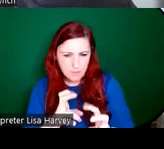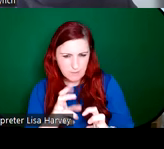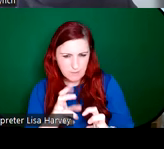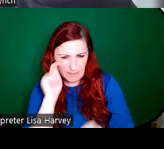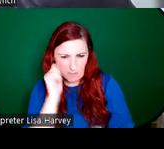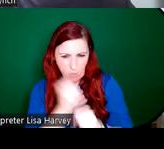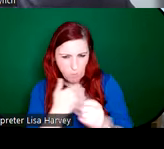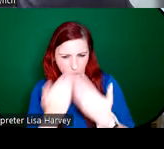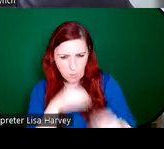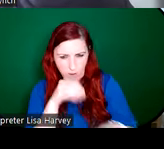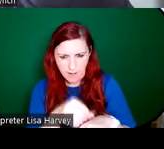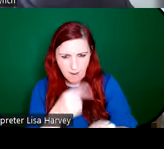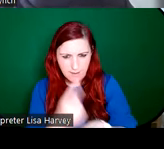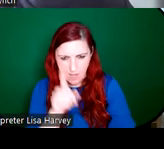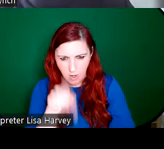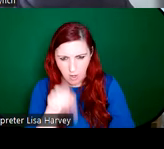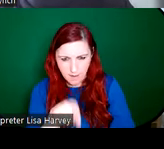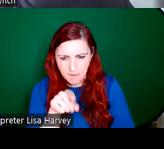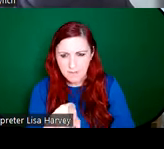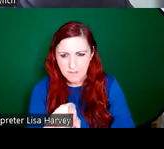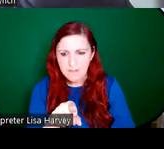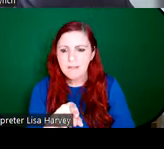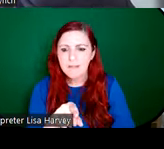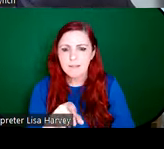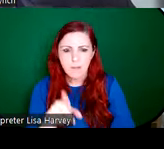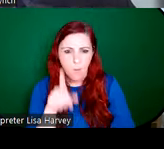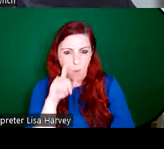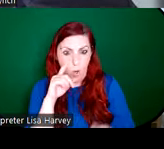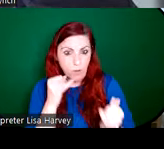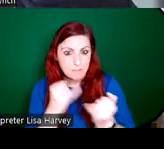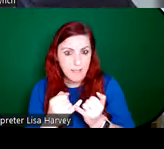going on, simply entitled St. Bridget performing a Miracle. And so the story is